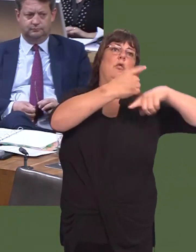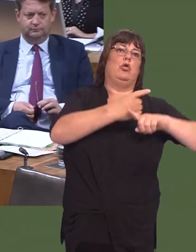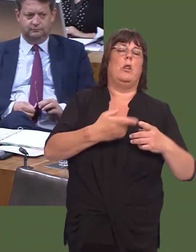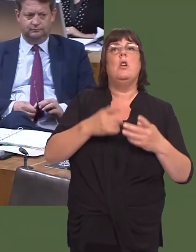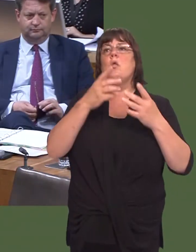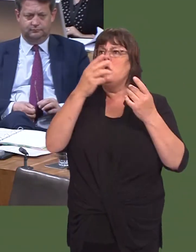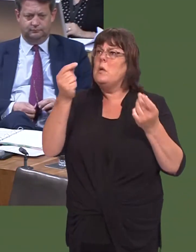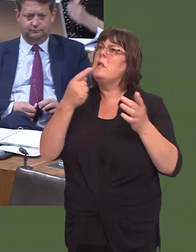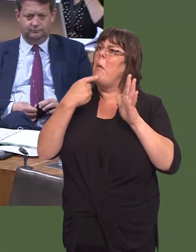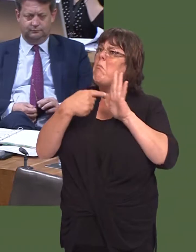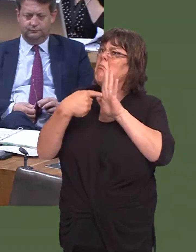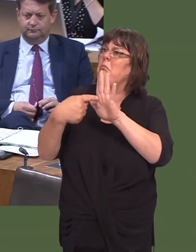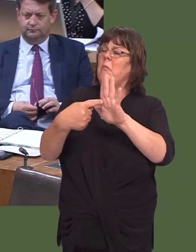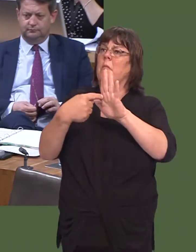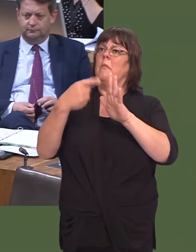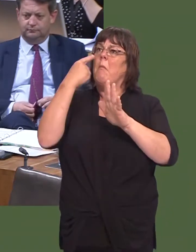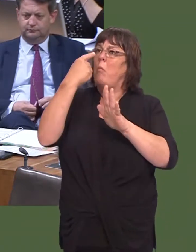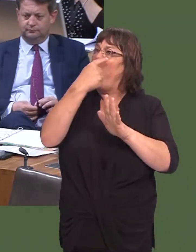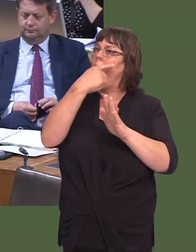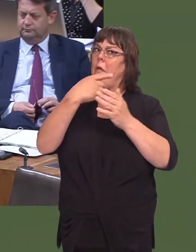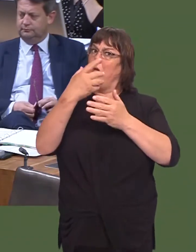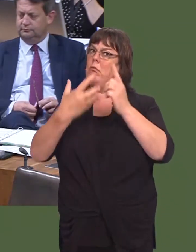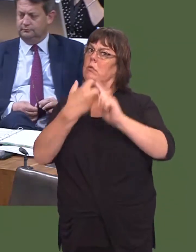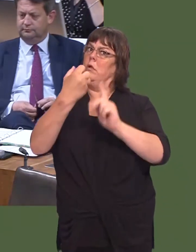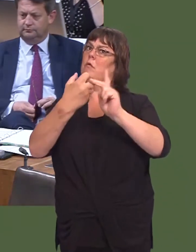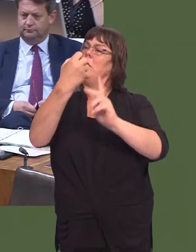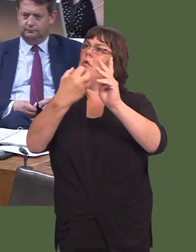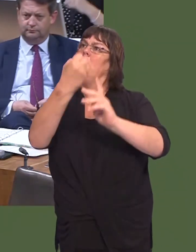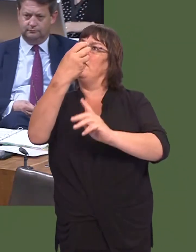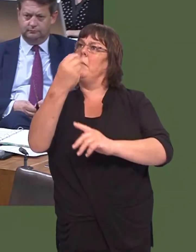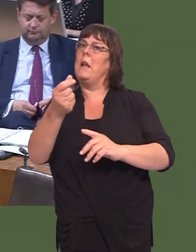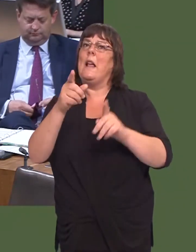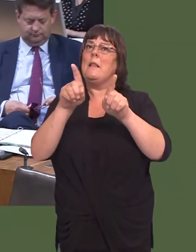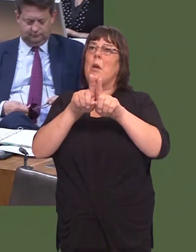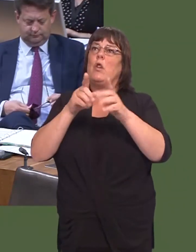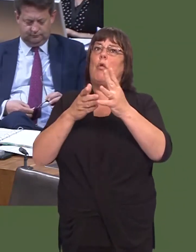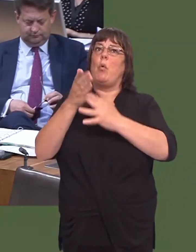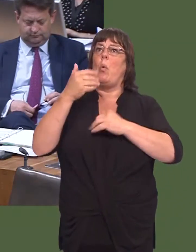Carwyn Jones: Thatís a real achievement, just to give you some examples, given winter pressures and year-on-year increases in demand for health and social services.